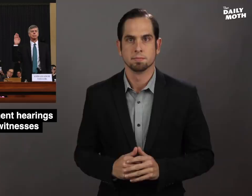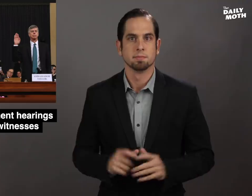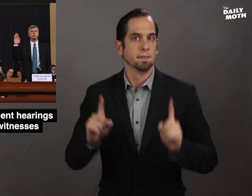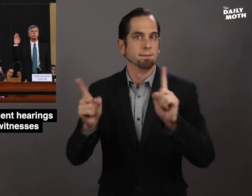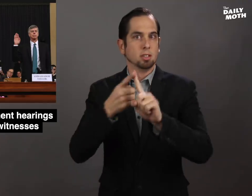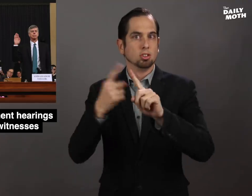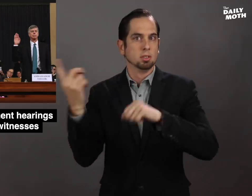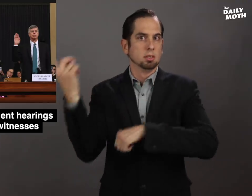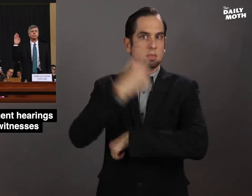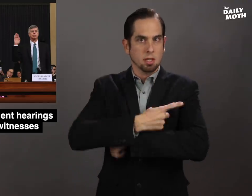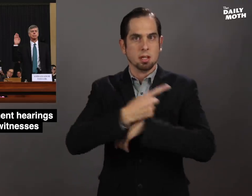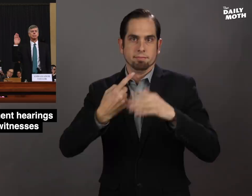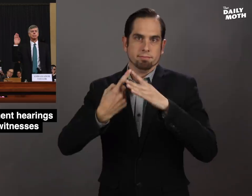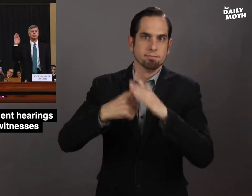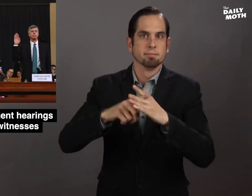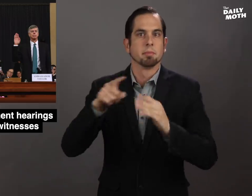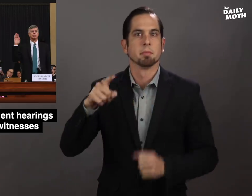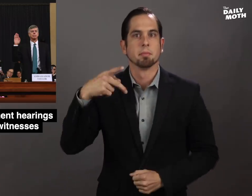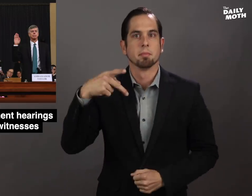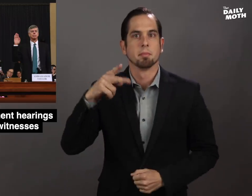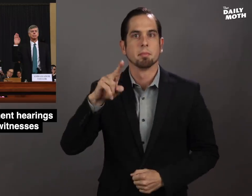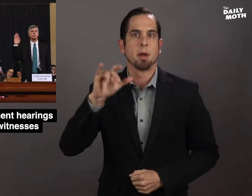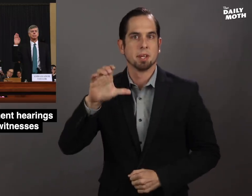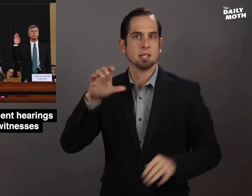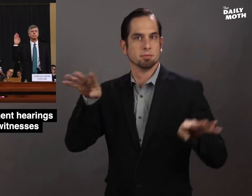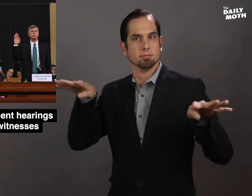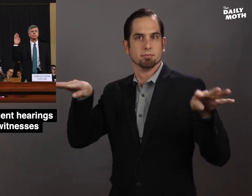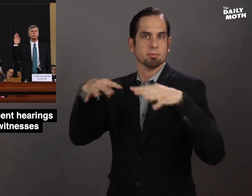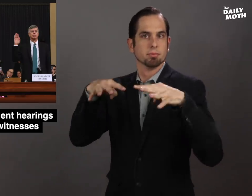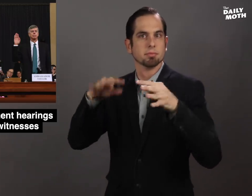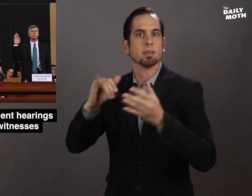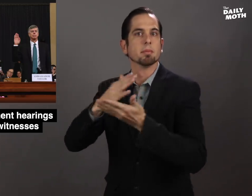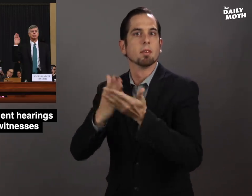The first day of the public portion of